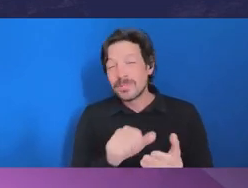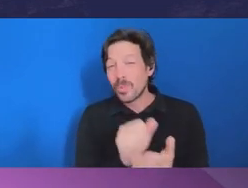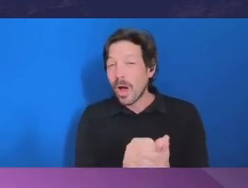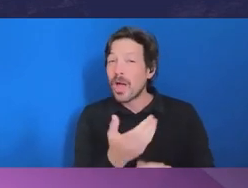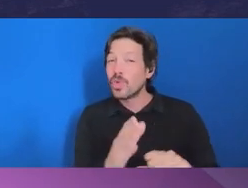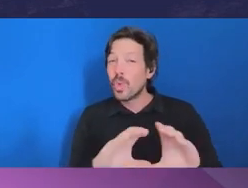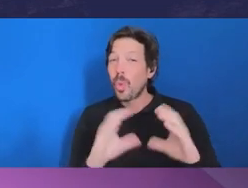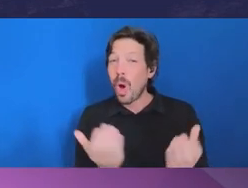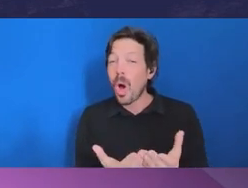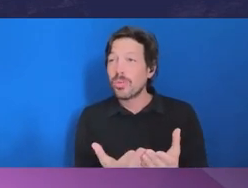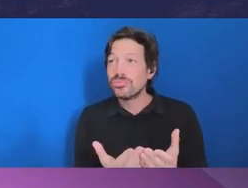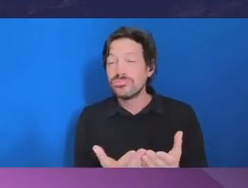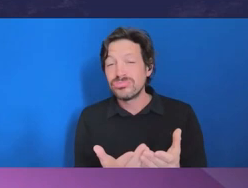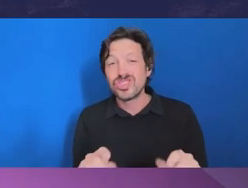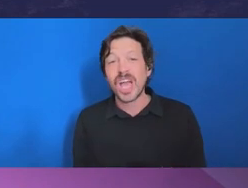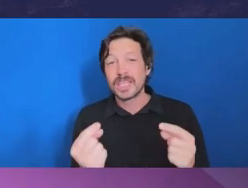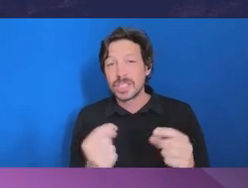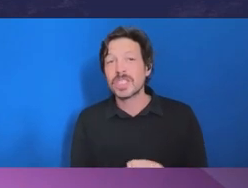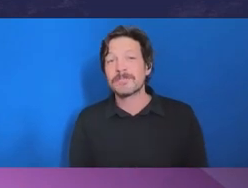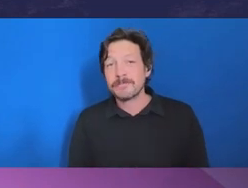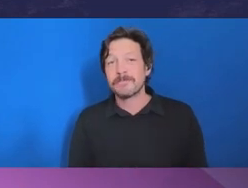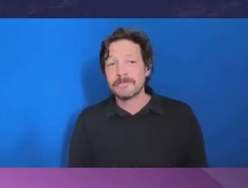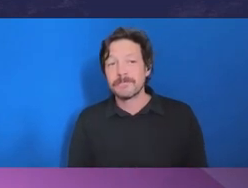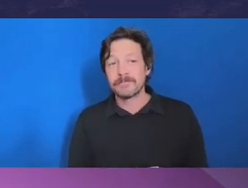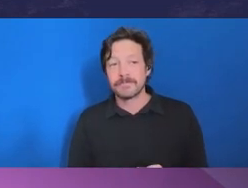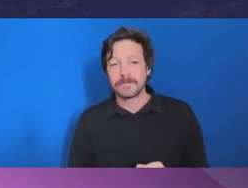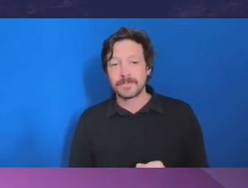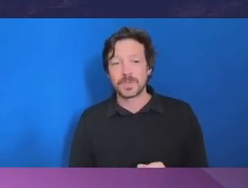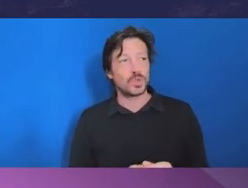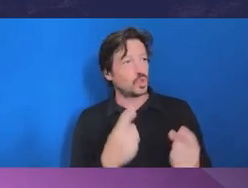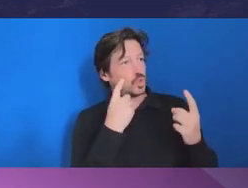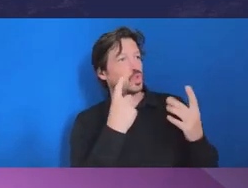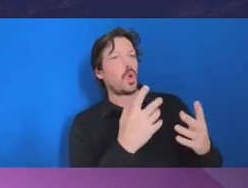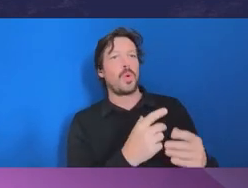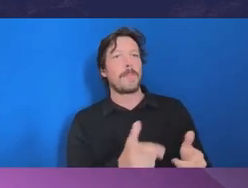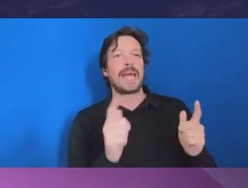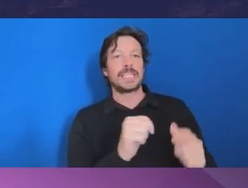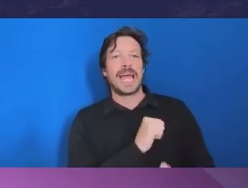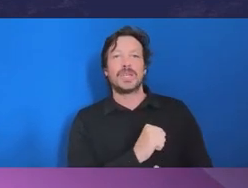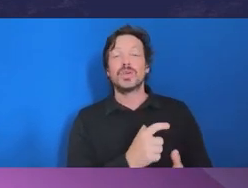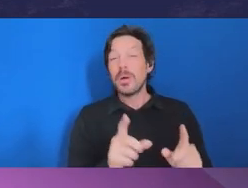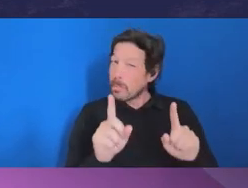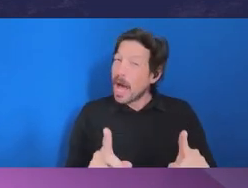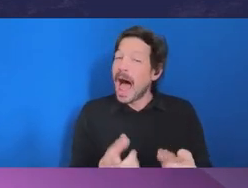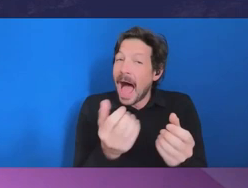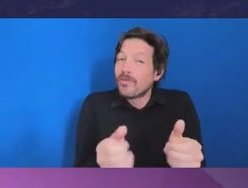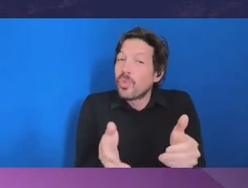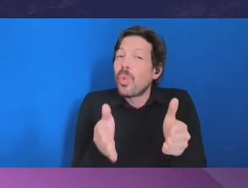to manifest, if you like, and exhibit the attitude of management. But there are other ways to do it, you know. Commisioner Redlich: And the corollary of that is whether